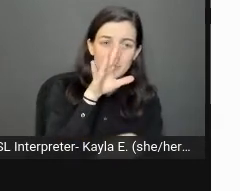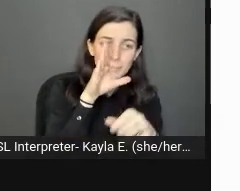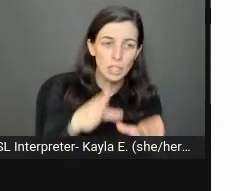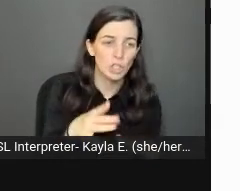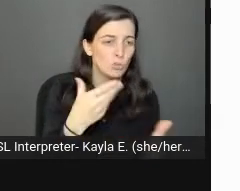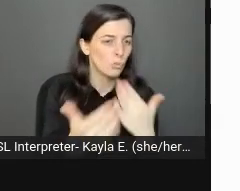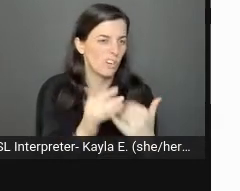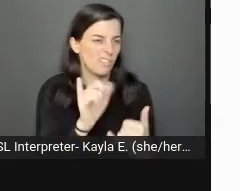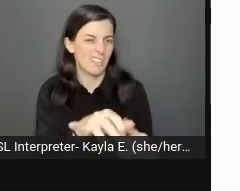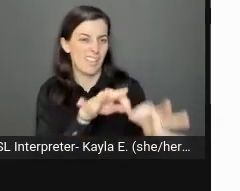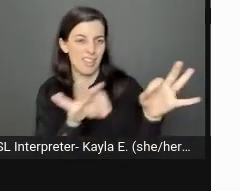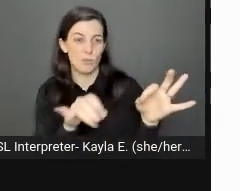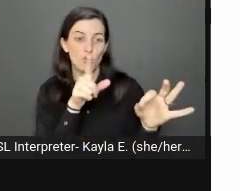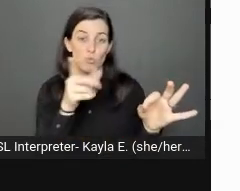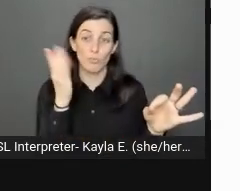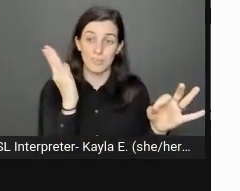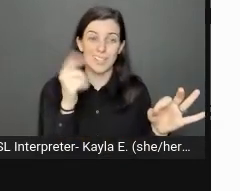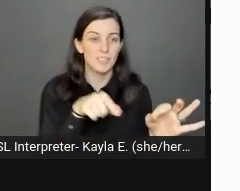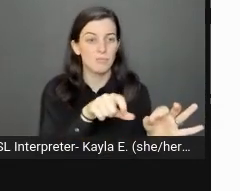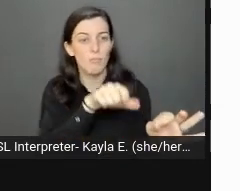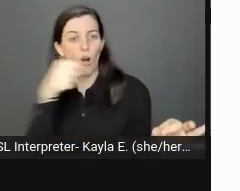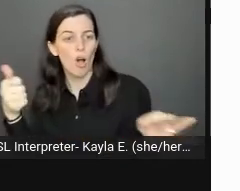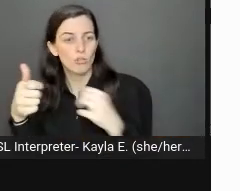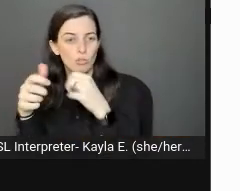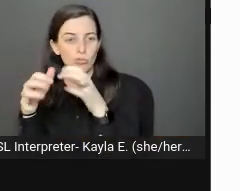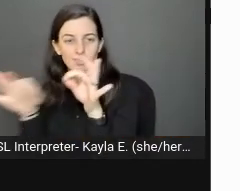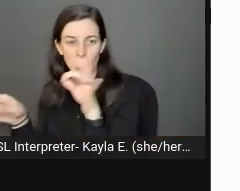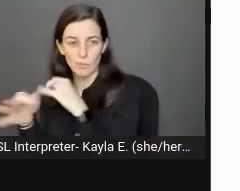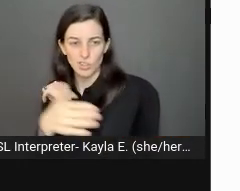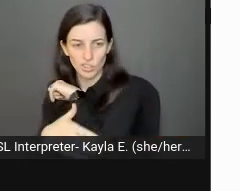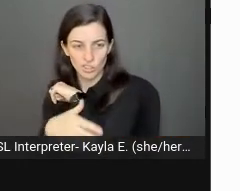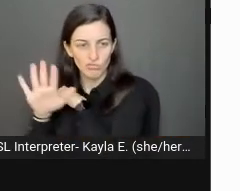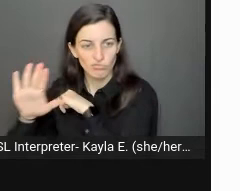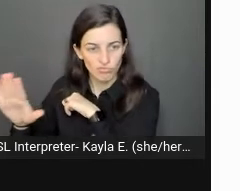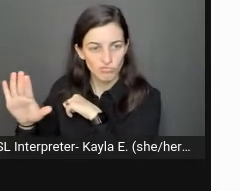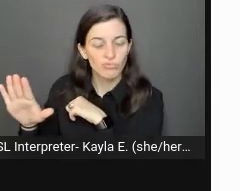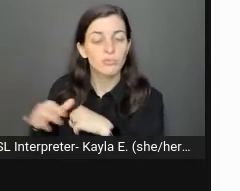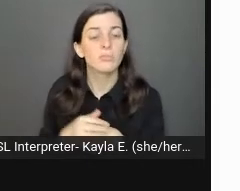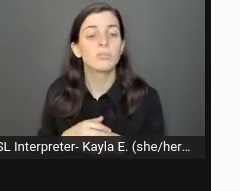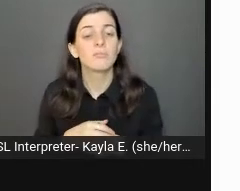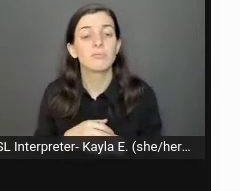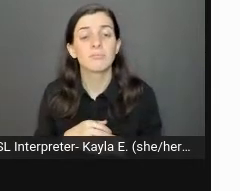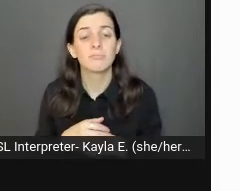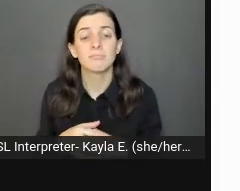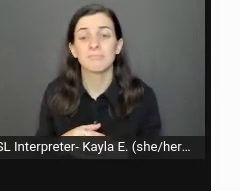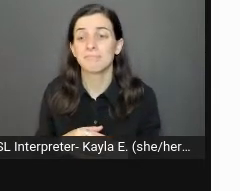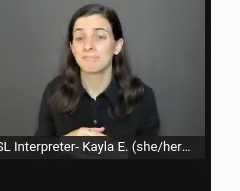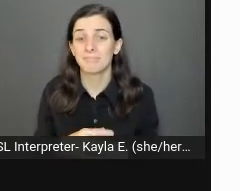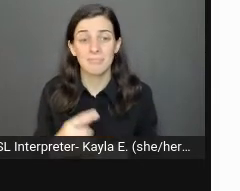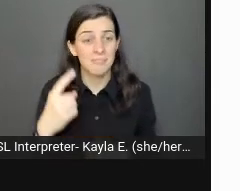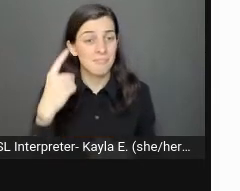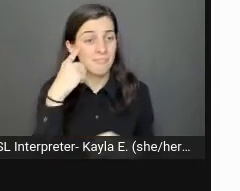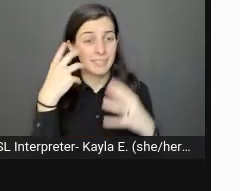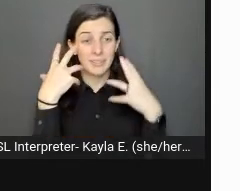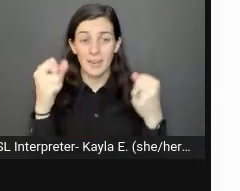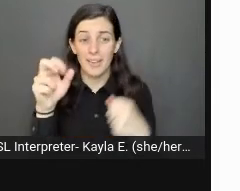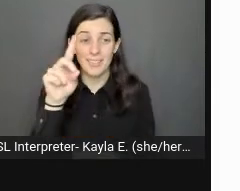Those with mental health disorders, oftentimes these folks are left out